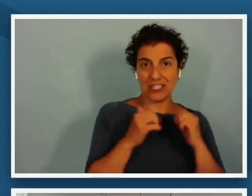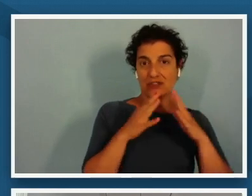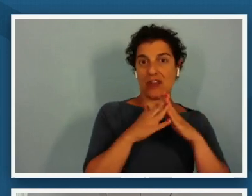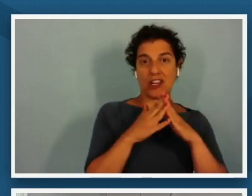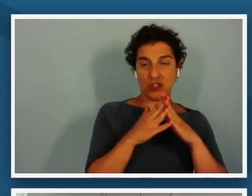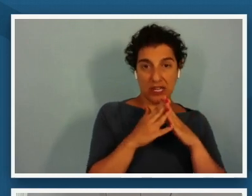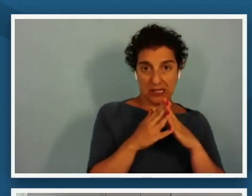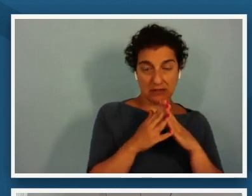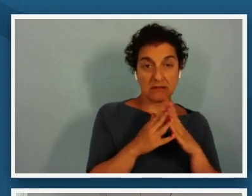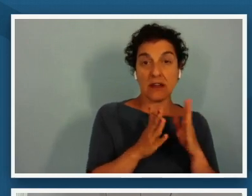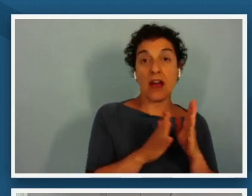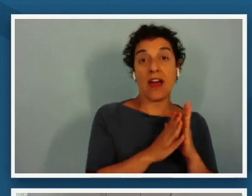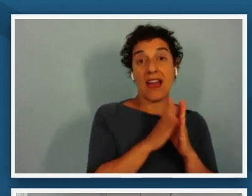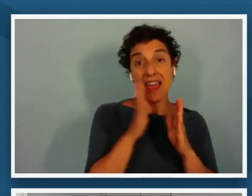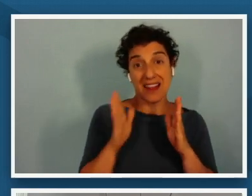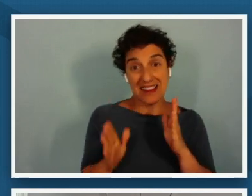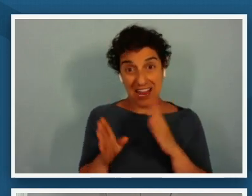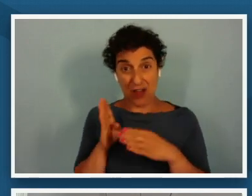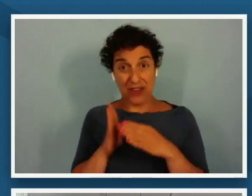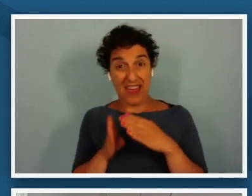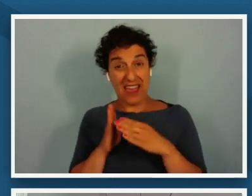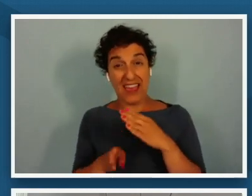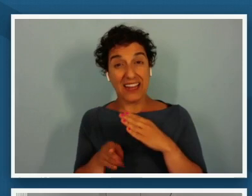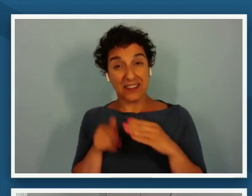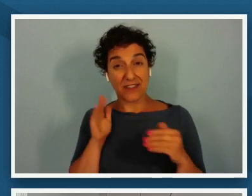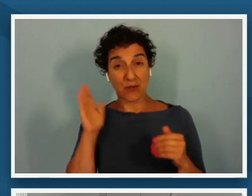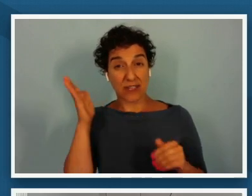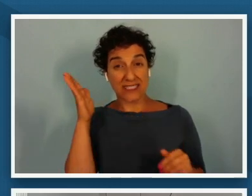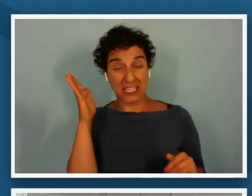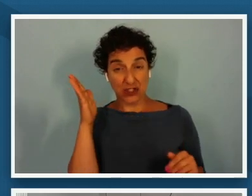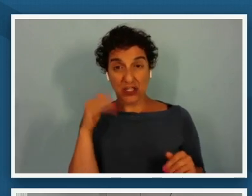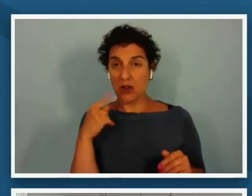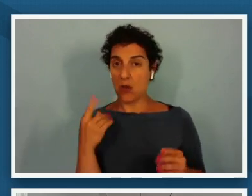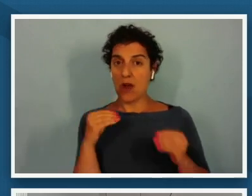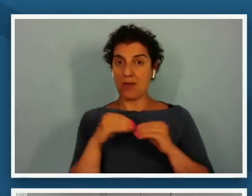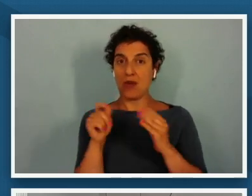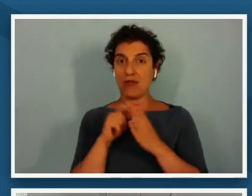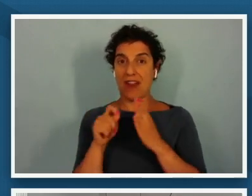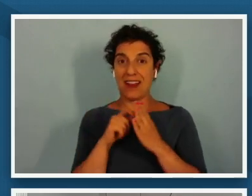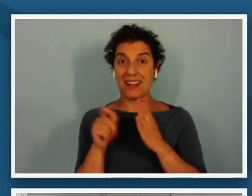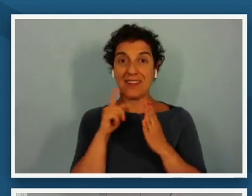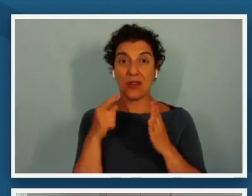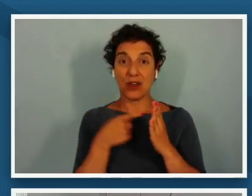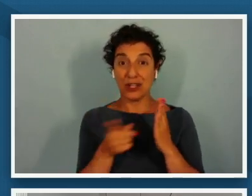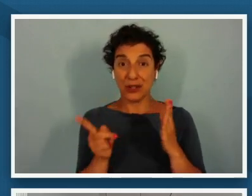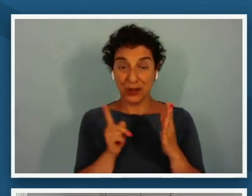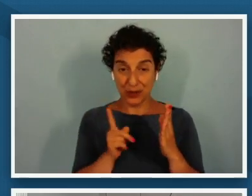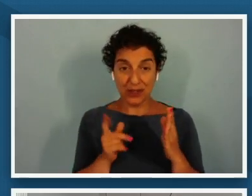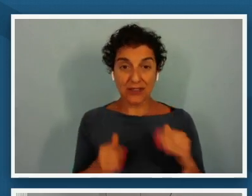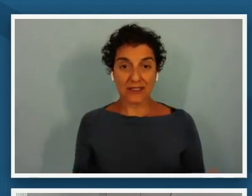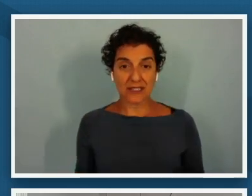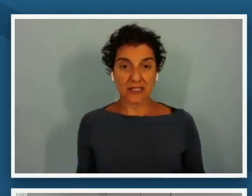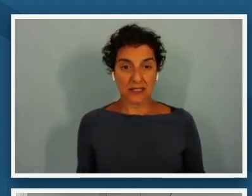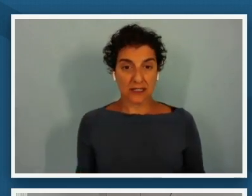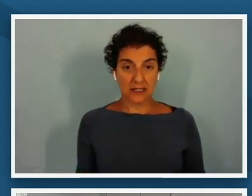the end of the presentation component one more writing for you is